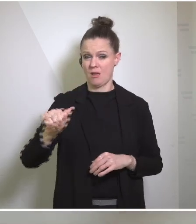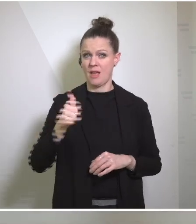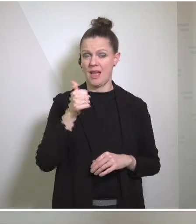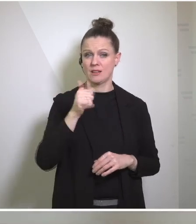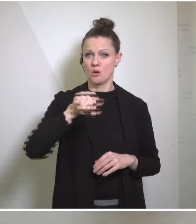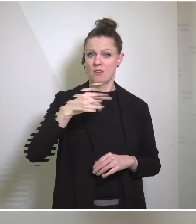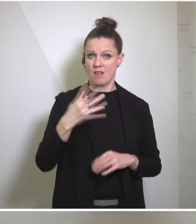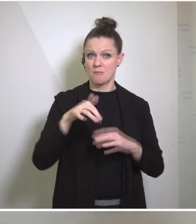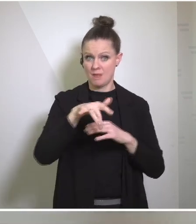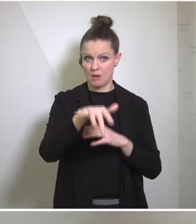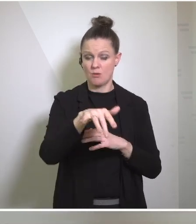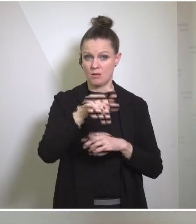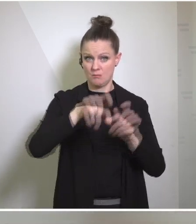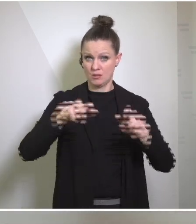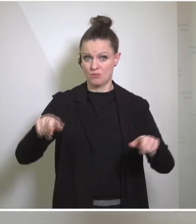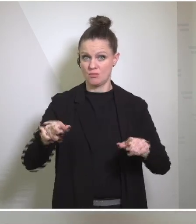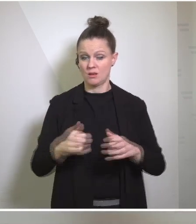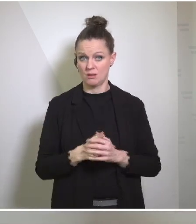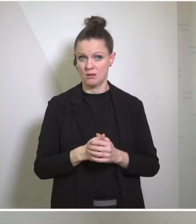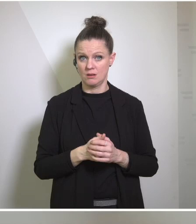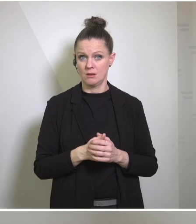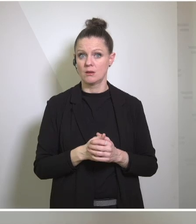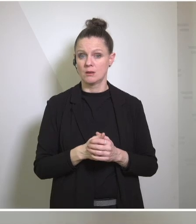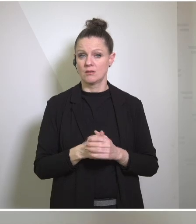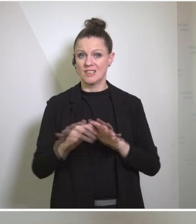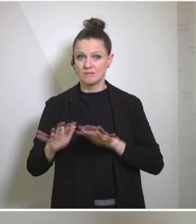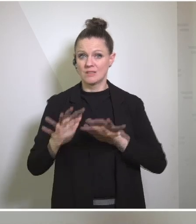many of whom, as the Foreign Minister said, have been displaced from other parts of Gaza.